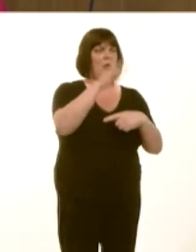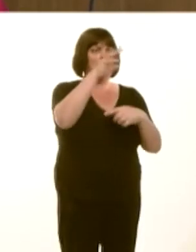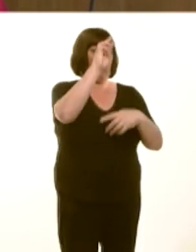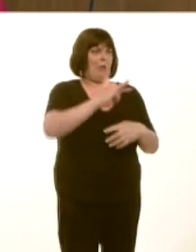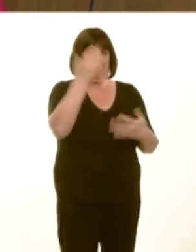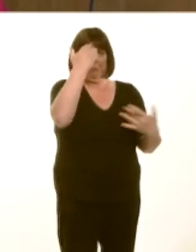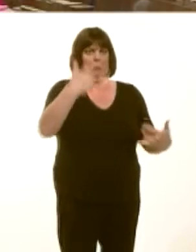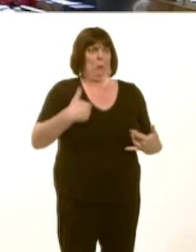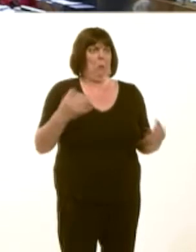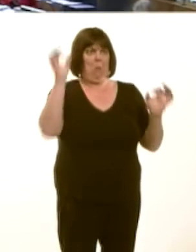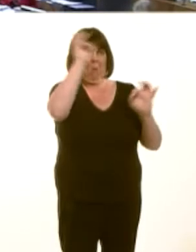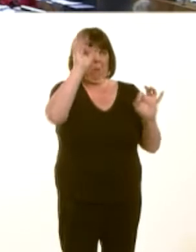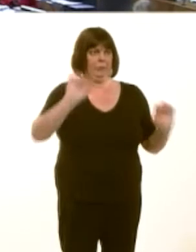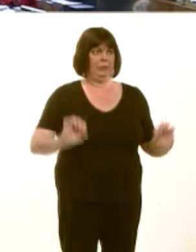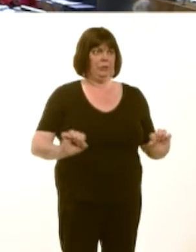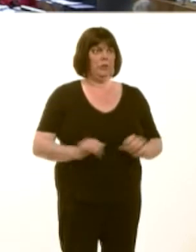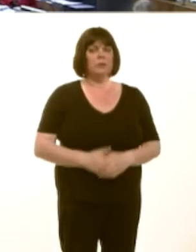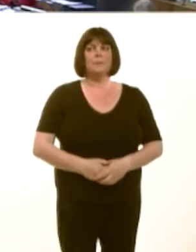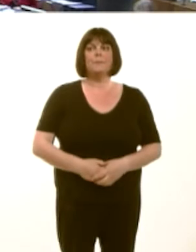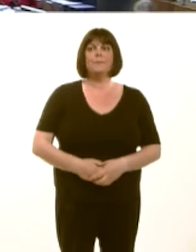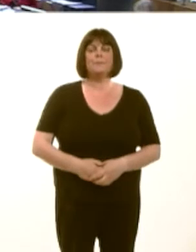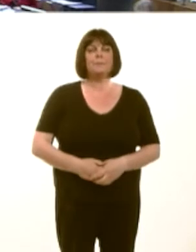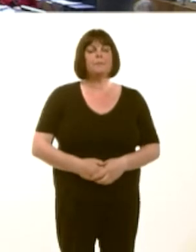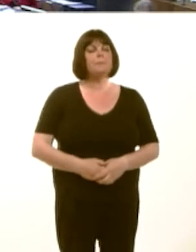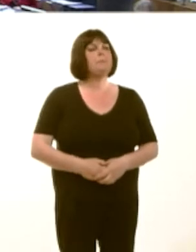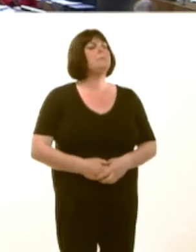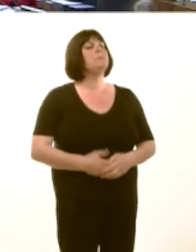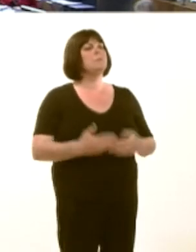Kirsty Williams: Perhaps I can assist you with the latter, First Minister.